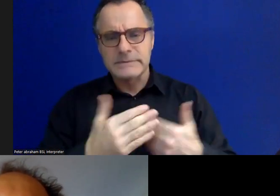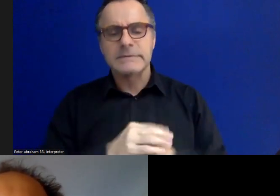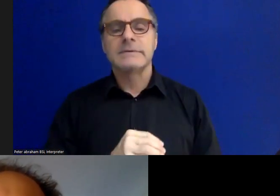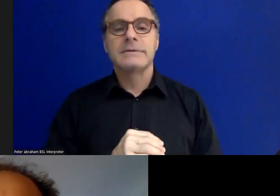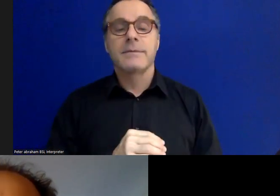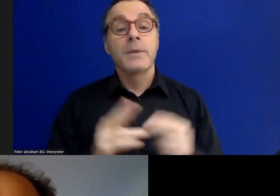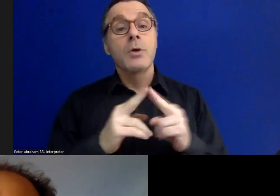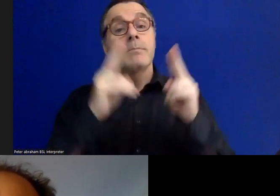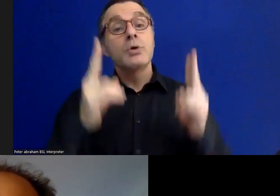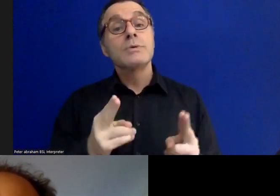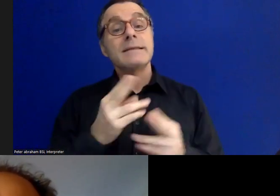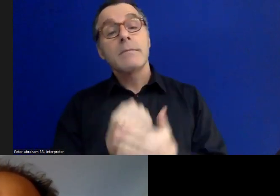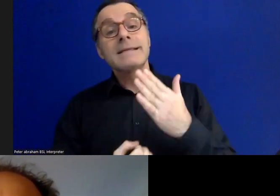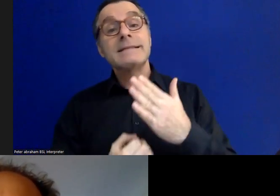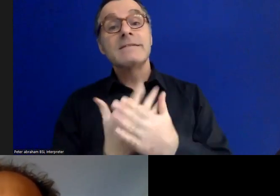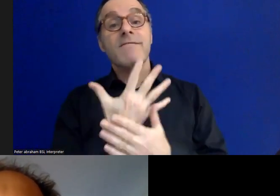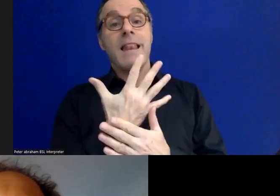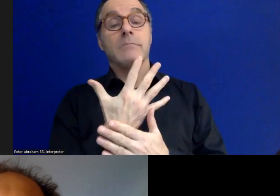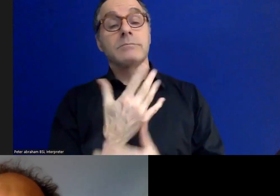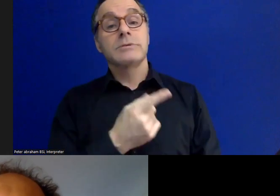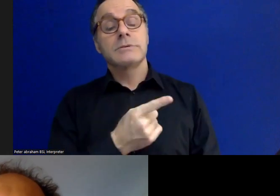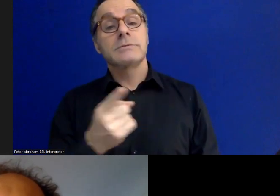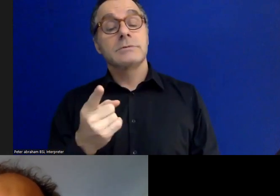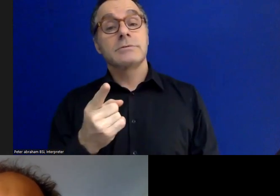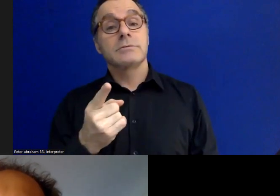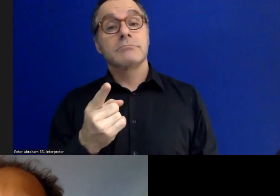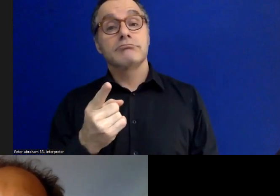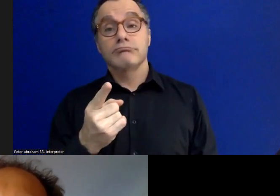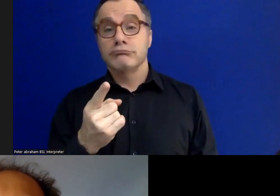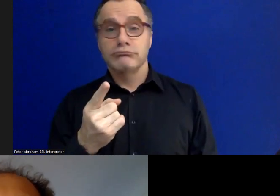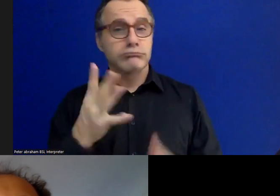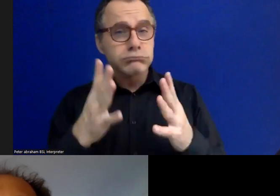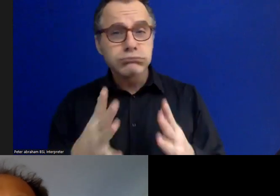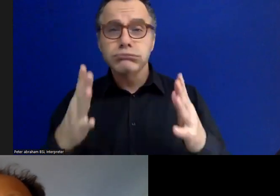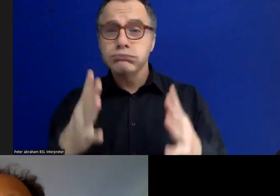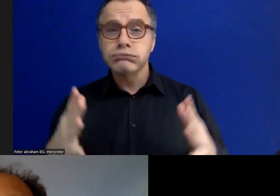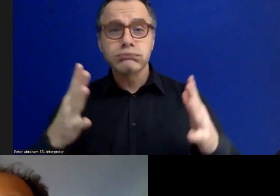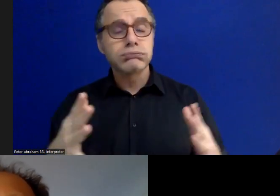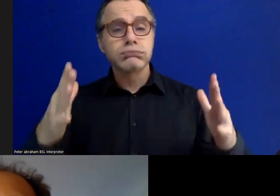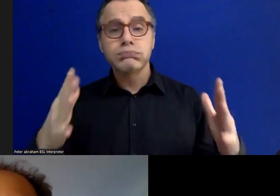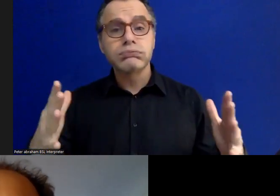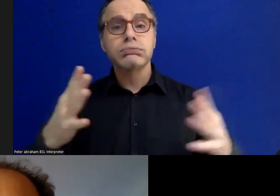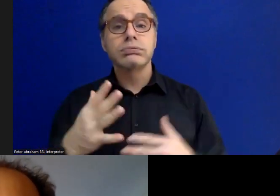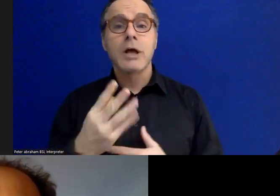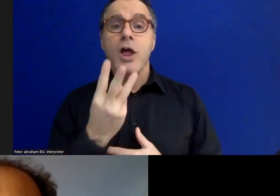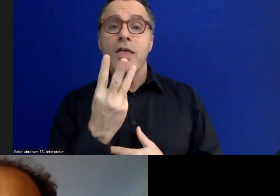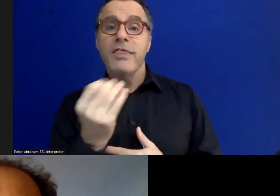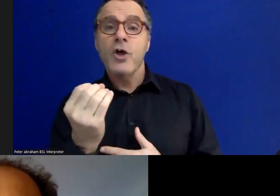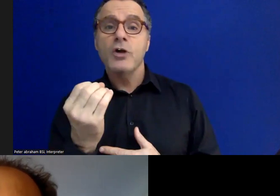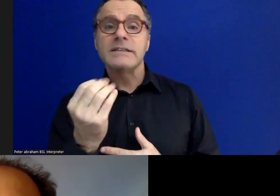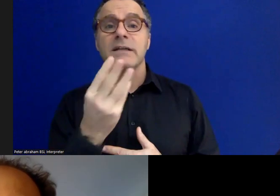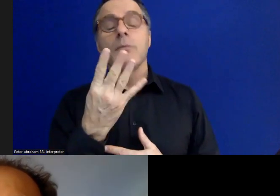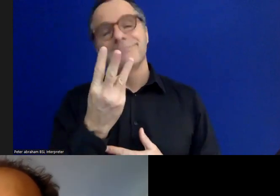developed quite a lot over the last sort of 30 - 40 years, since its origins (where we